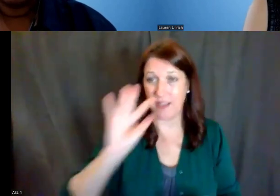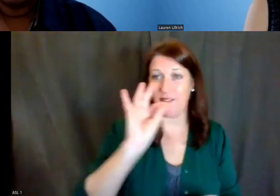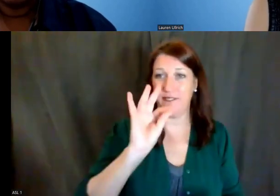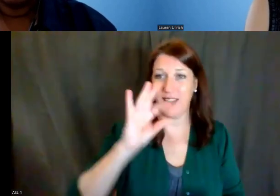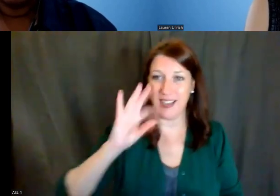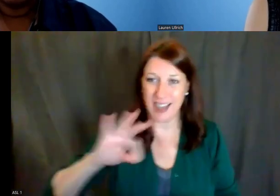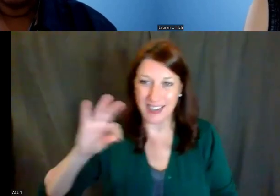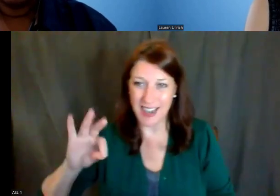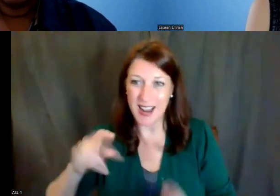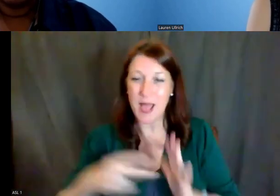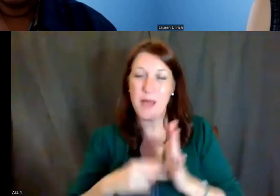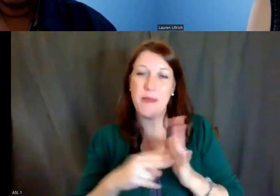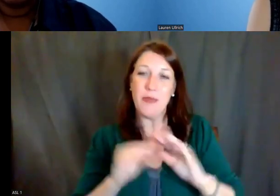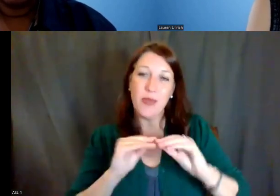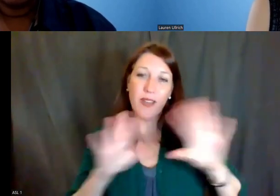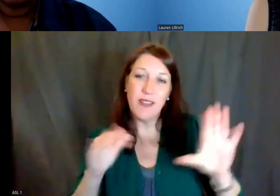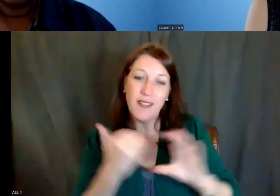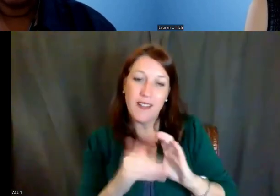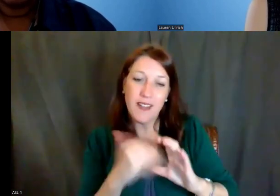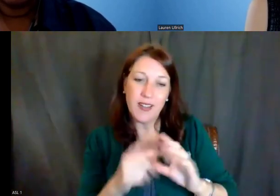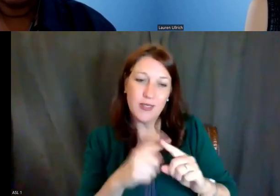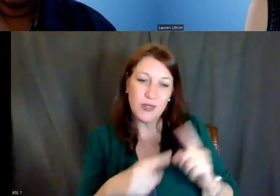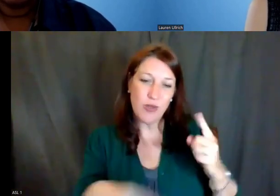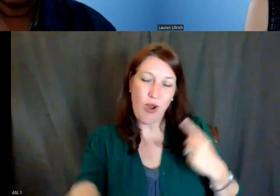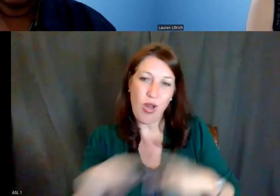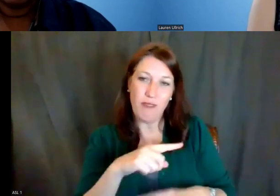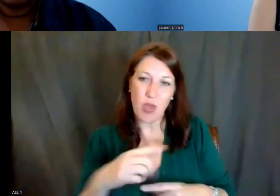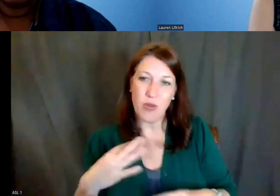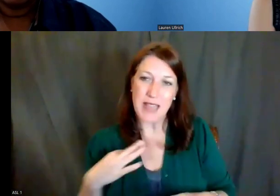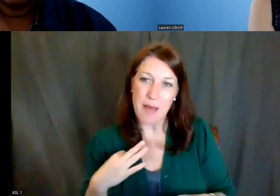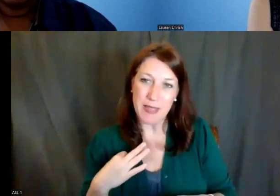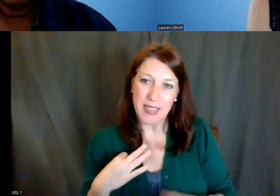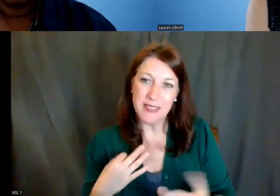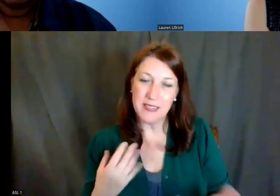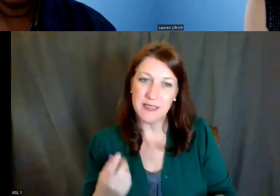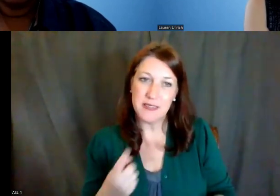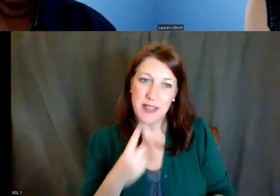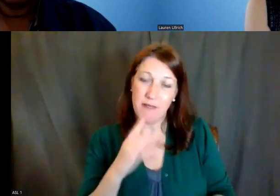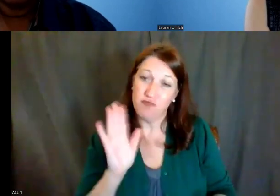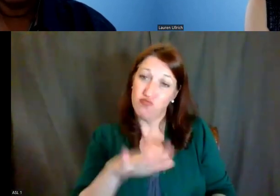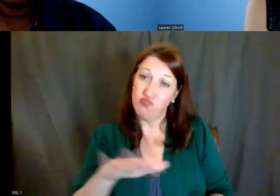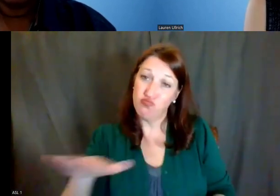to all of our diversity F31 applicants, just to say, hey, this is something you might also be eligible